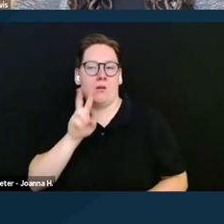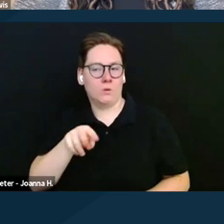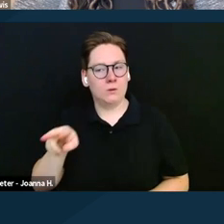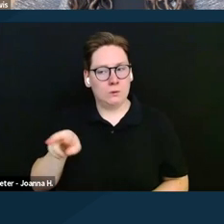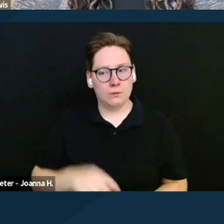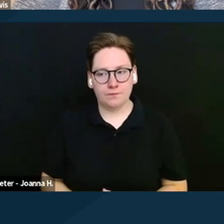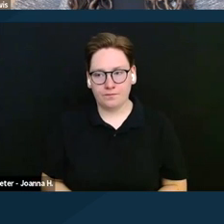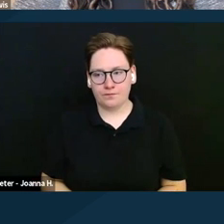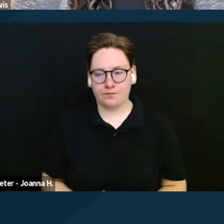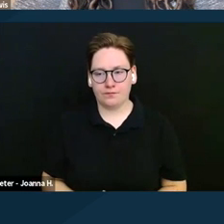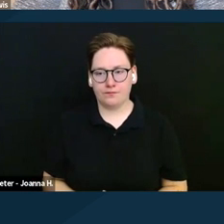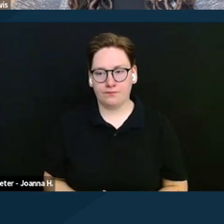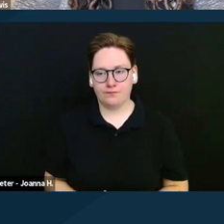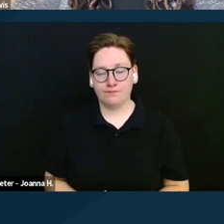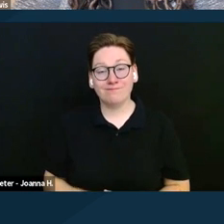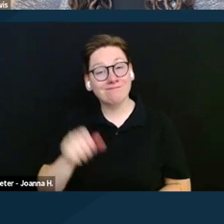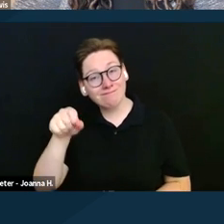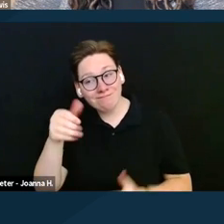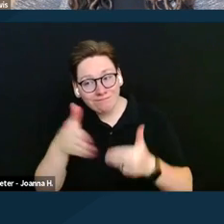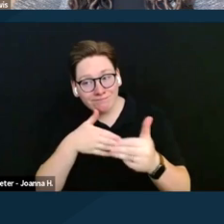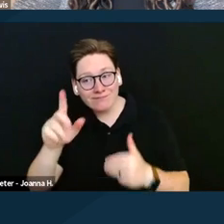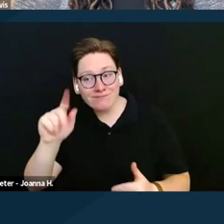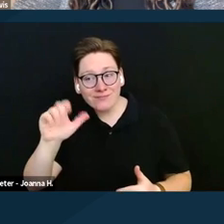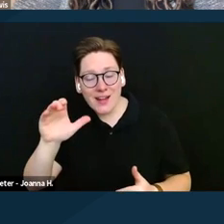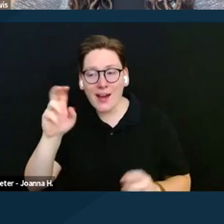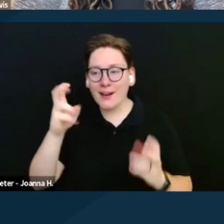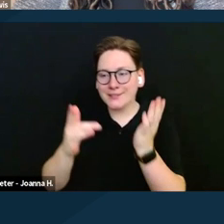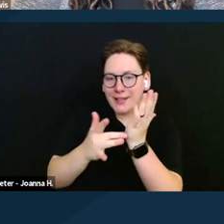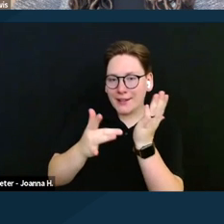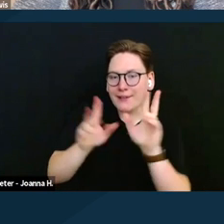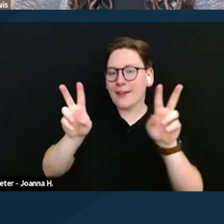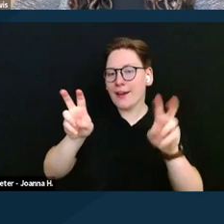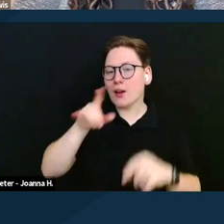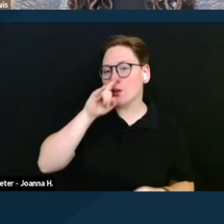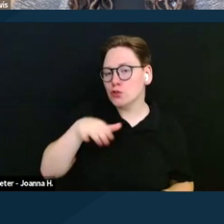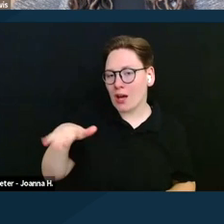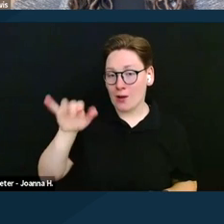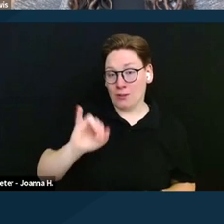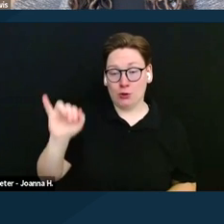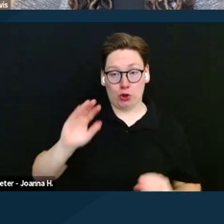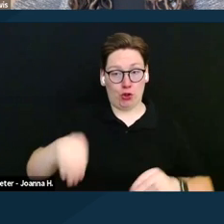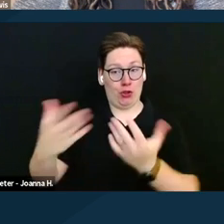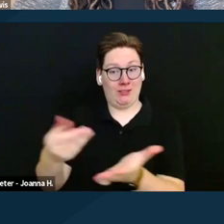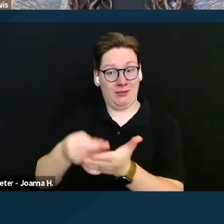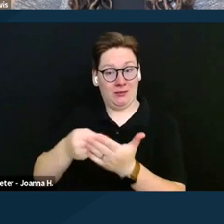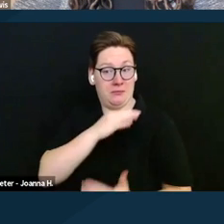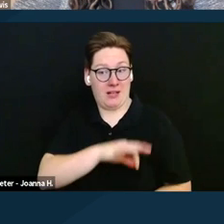Although DAC is technically a kind of child's insurance benefit, everyone who receives DAC is an adult.